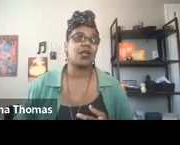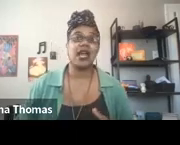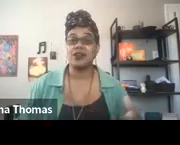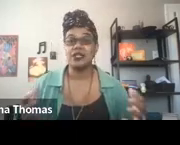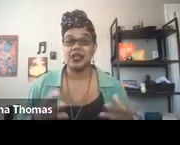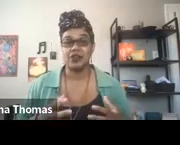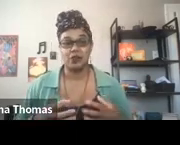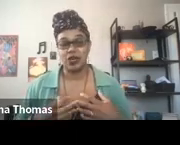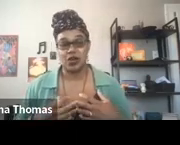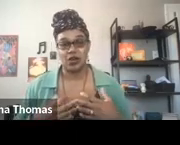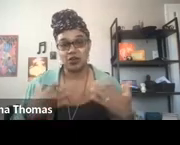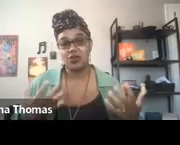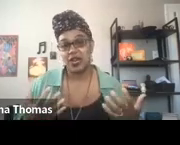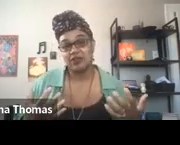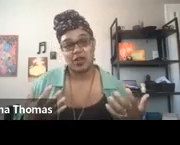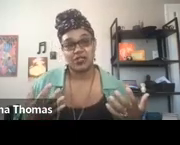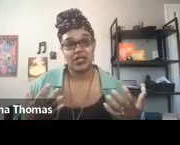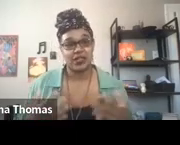where we gather together to work on our own creative projects.